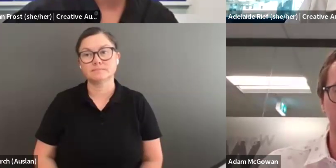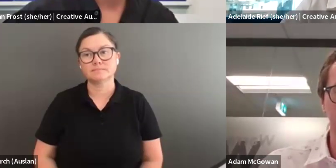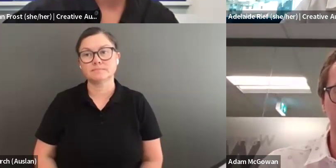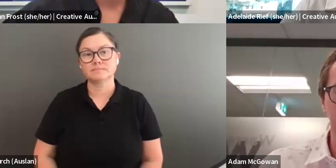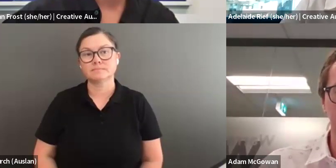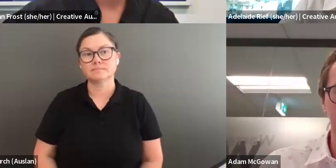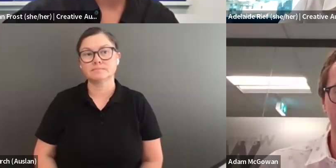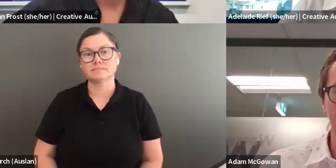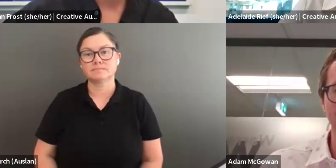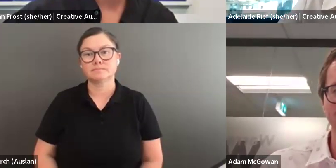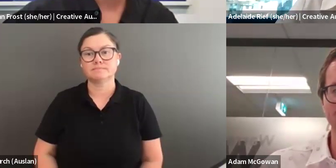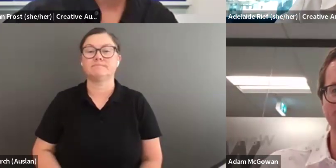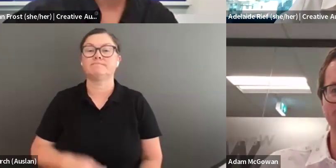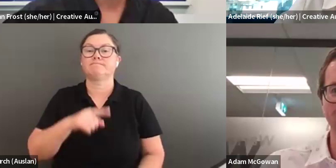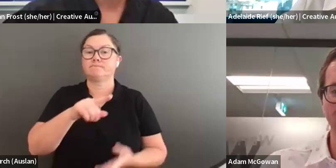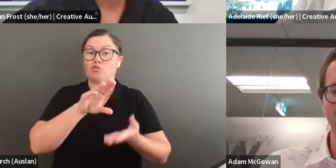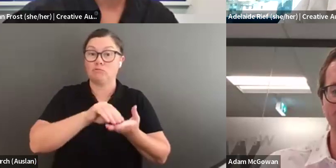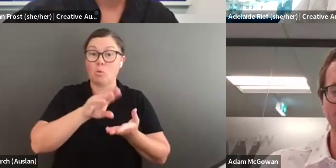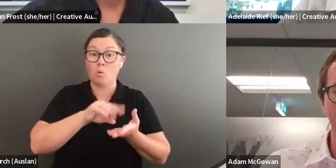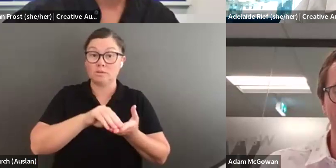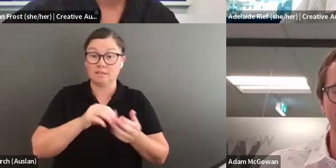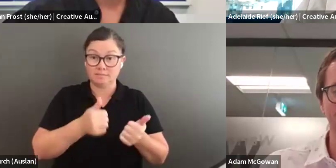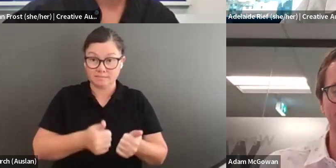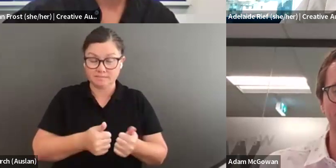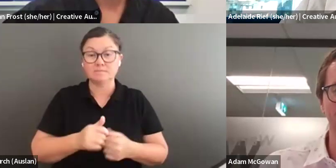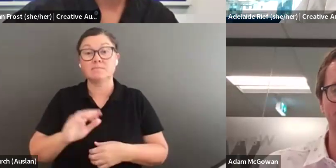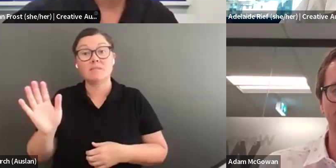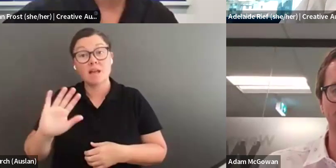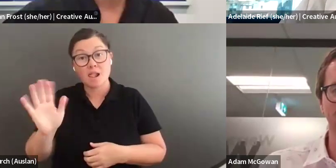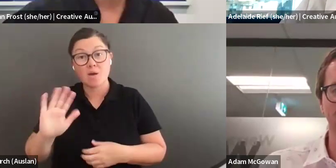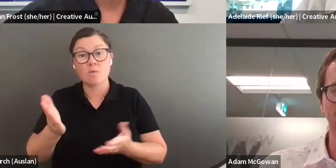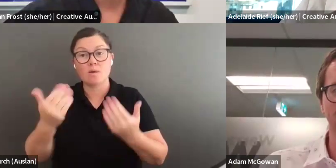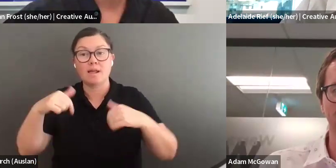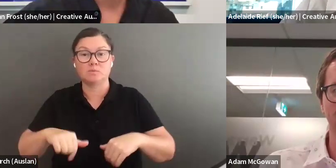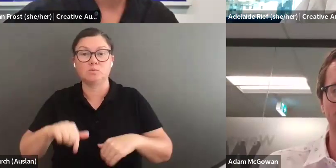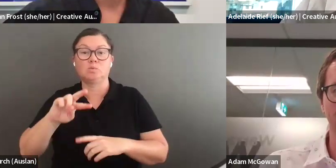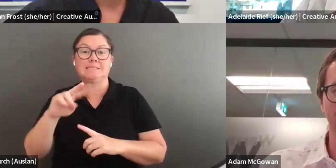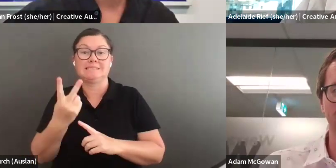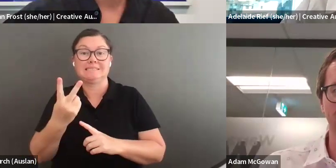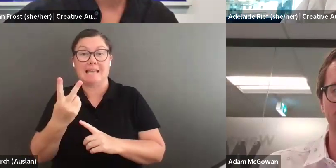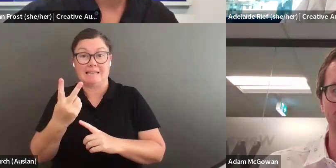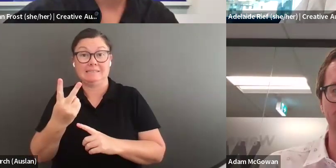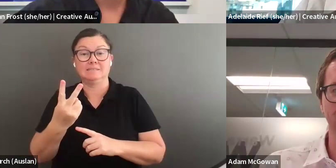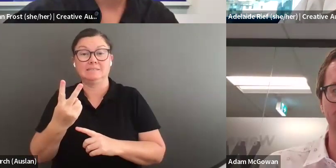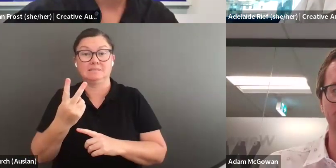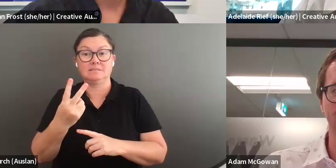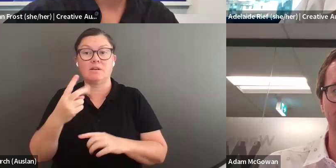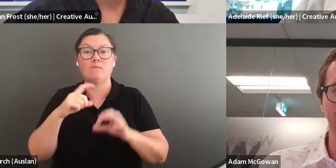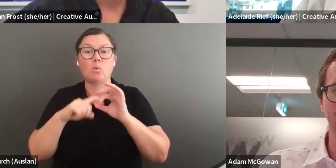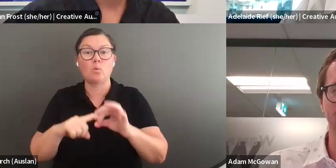Hello everyone and welcome to this second of the two Q&A sessions we are doing